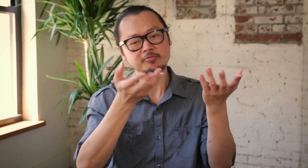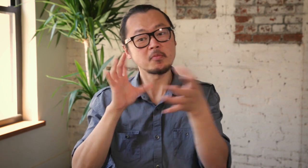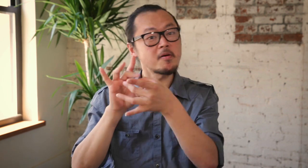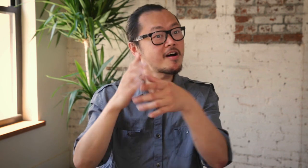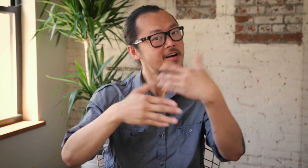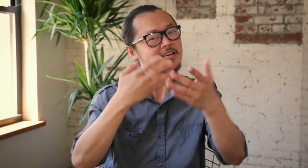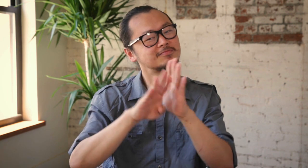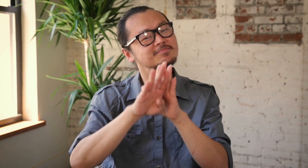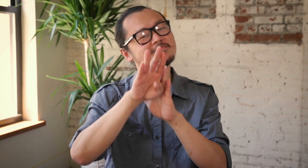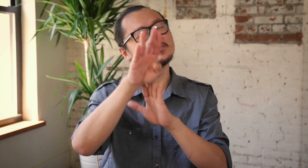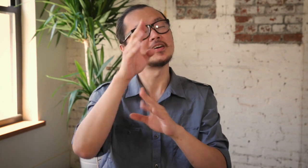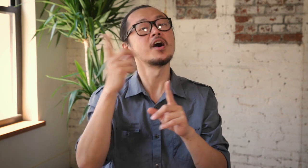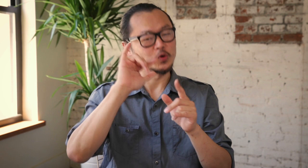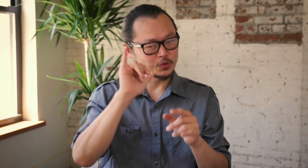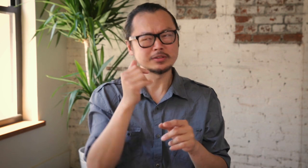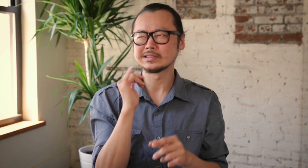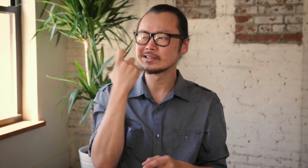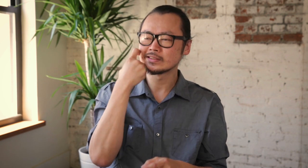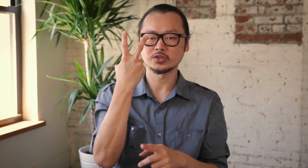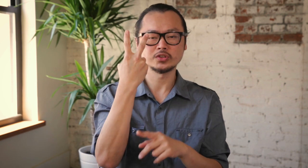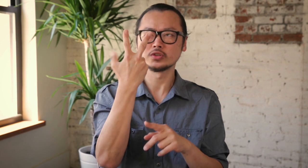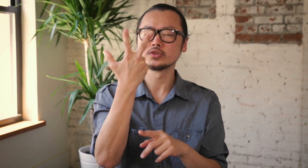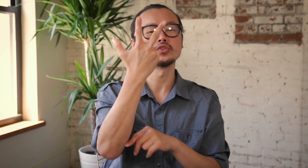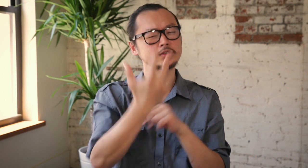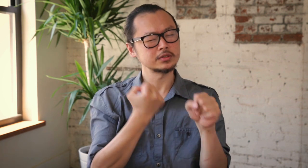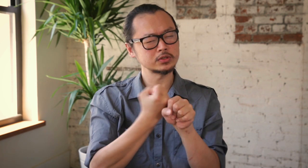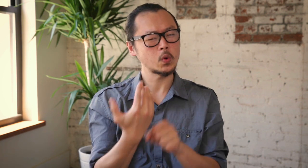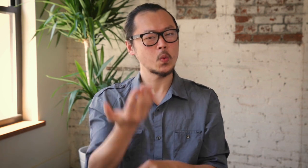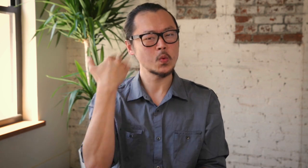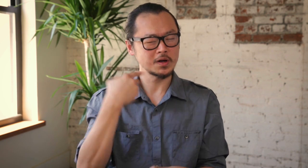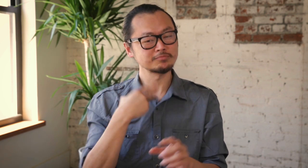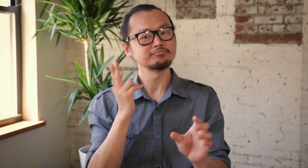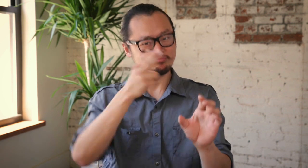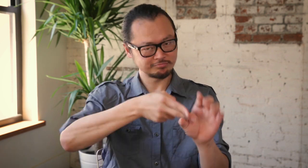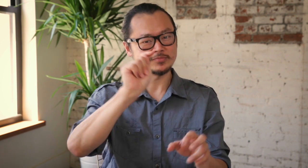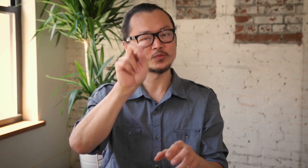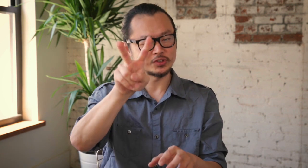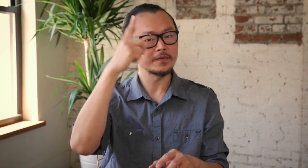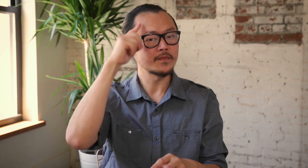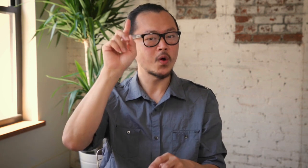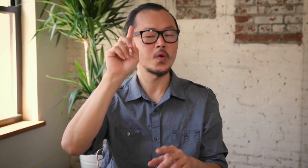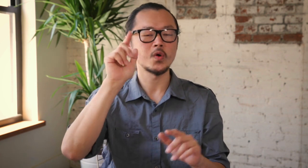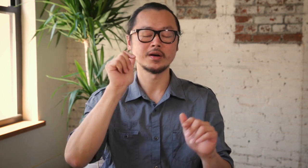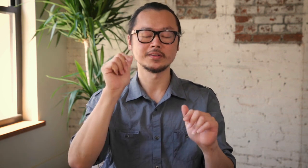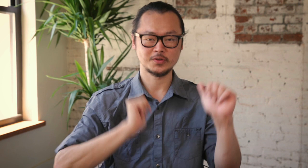And so on. The connections I made helped my career. About three years ago, I was on a TV show.